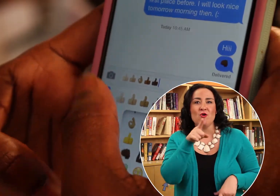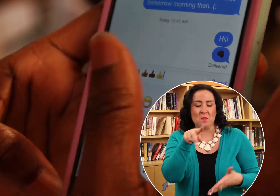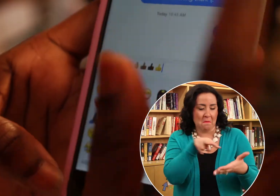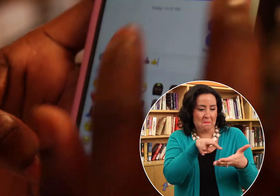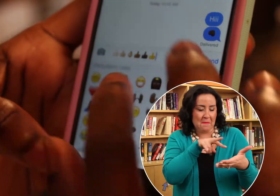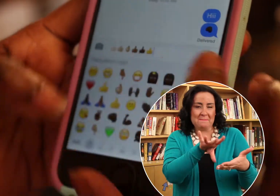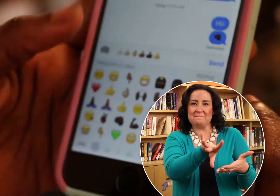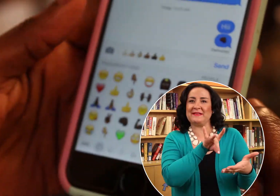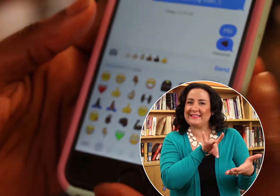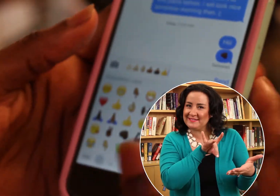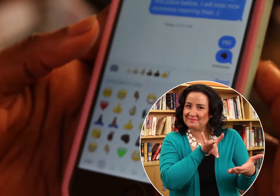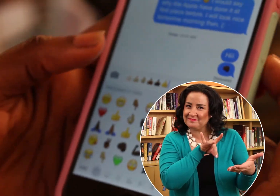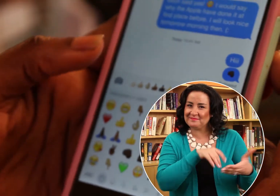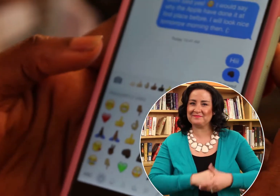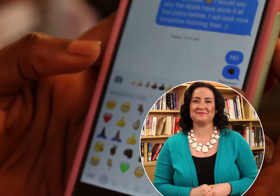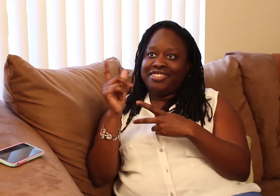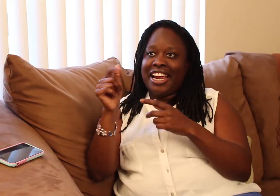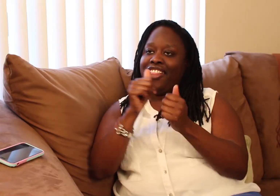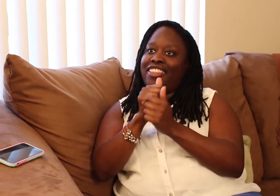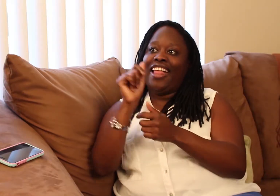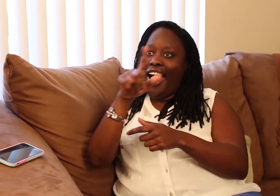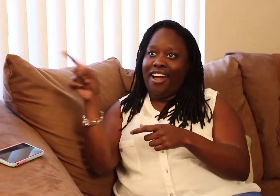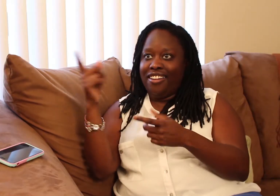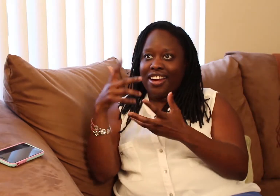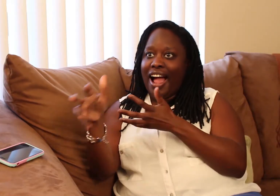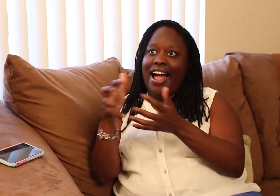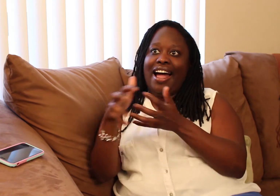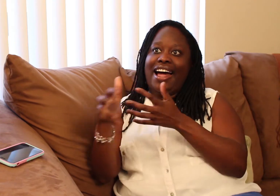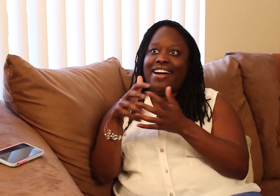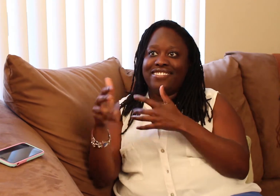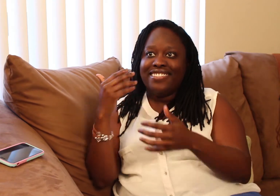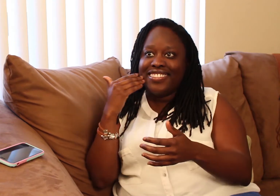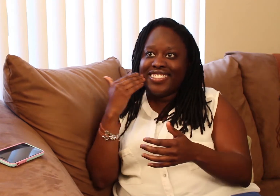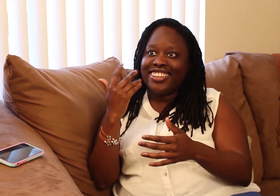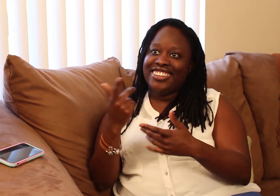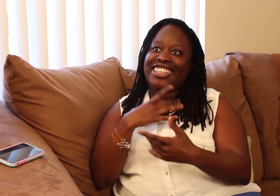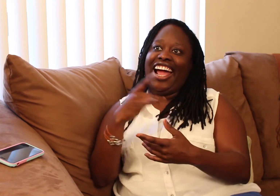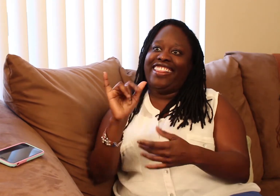You can choose from there. LaTasha: "With all of my friends, they laughed when they saw it!